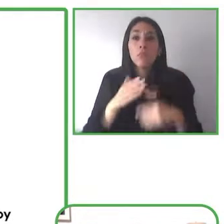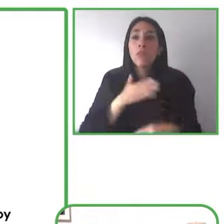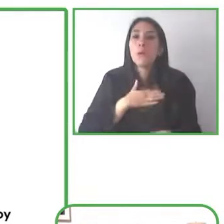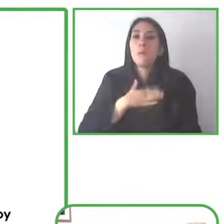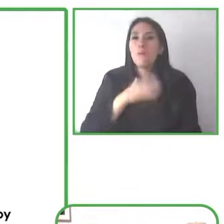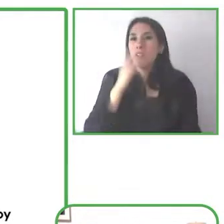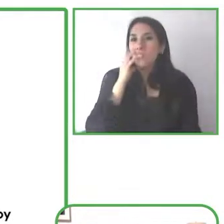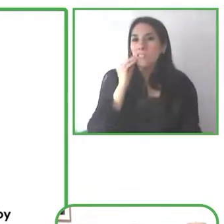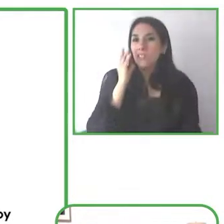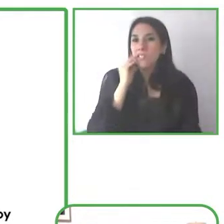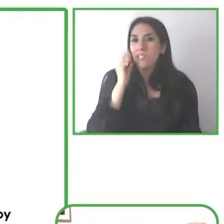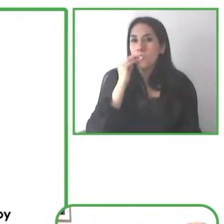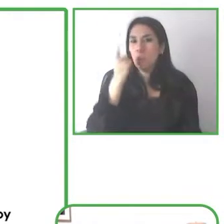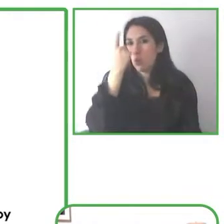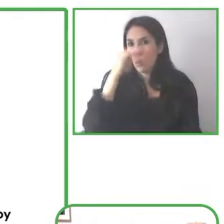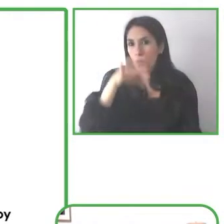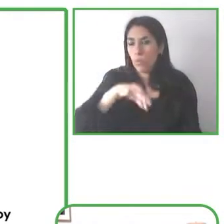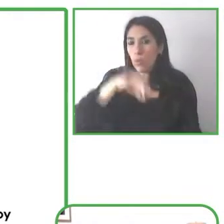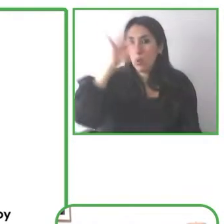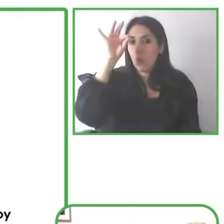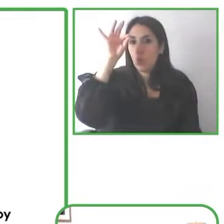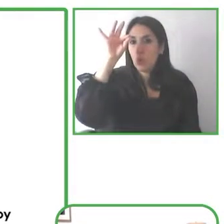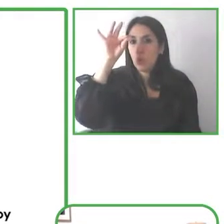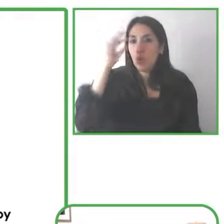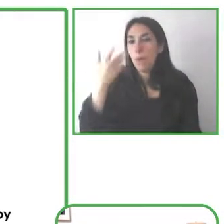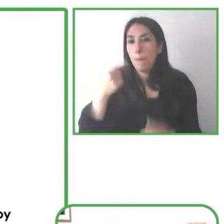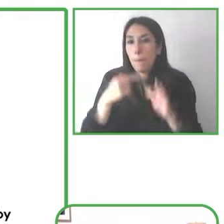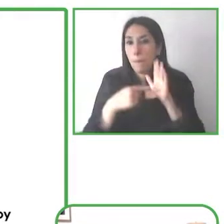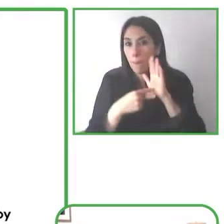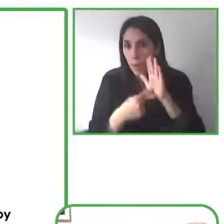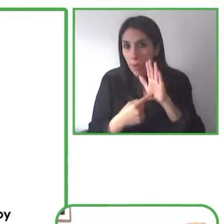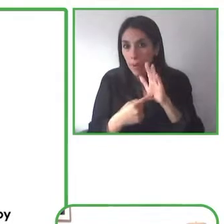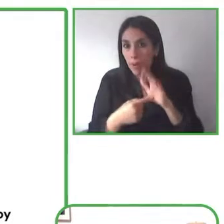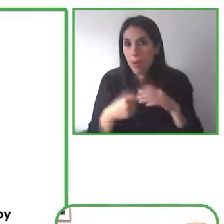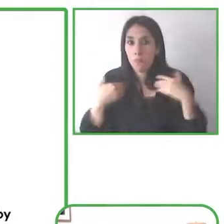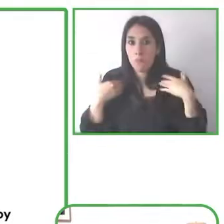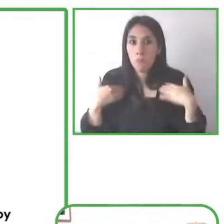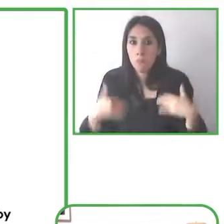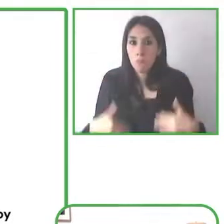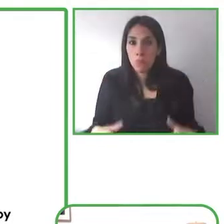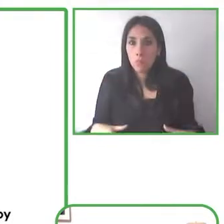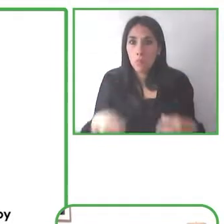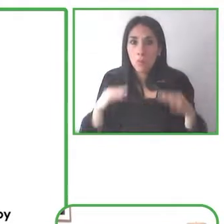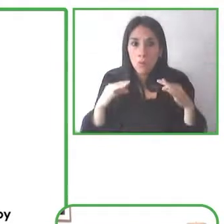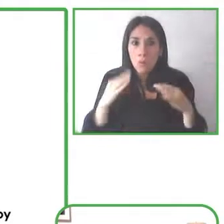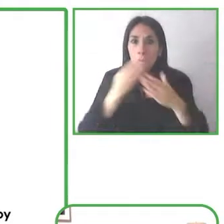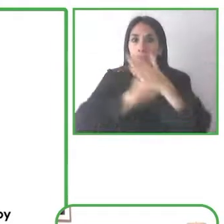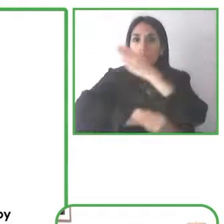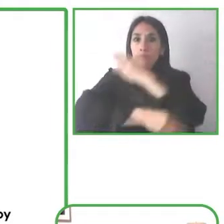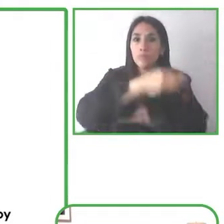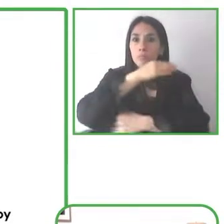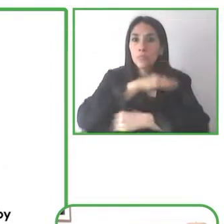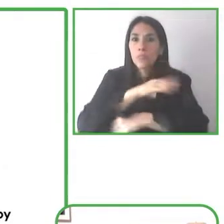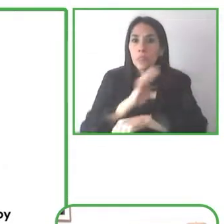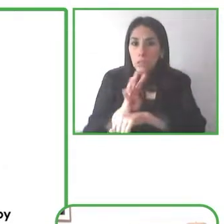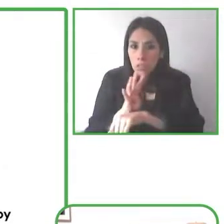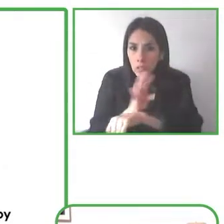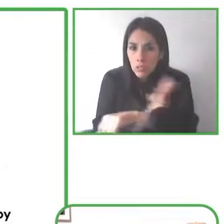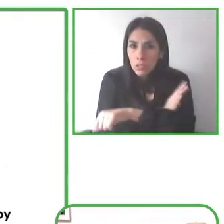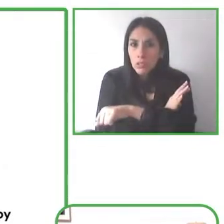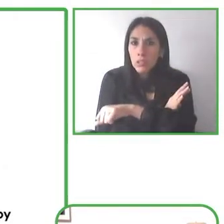vision and hearing, neurodiversity mental health, chronic health, intellectual and developmental